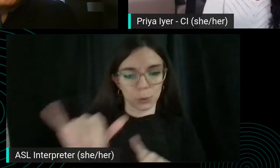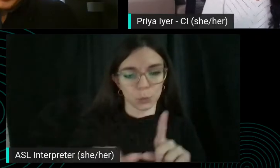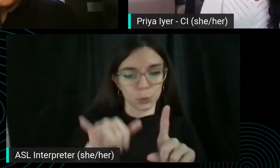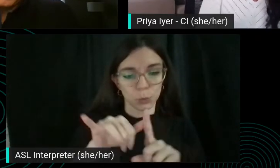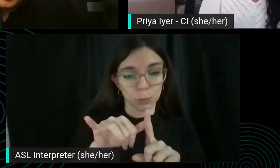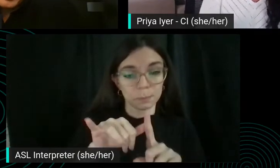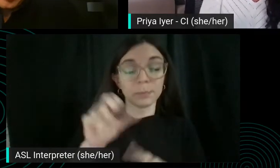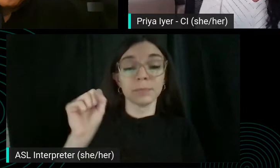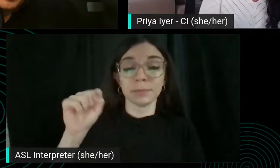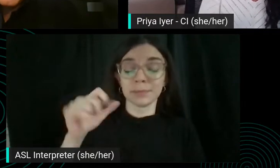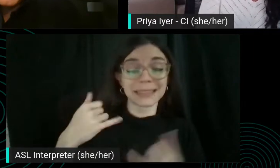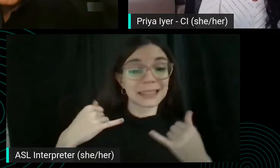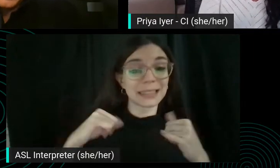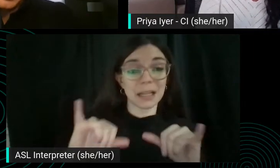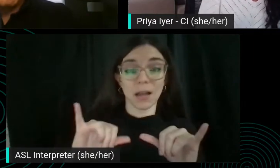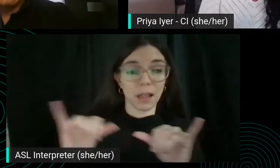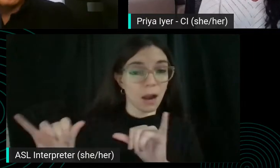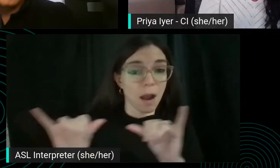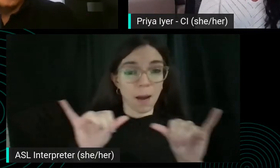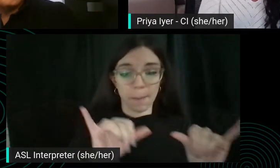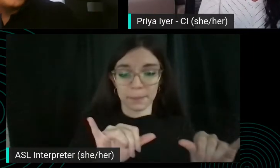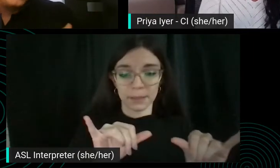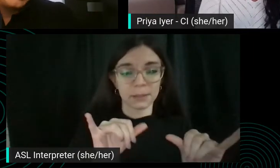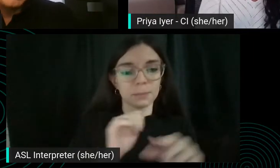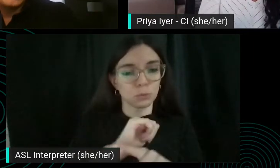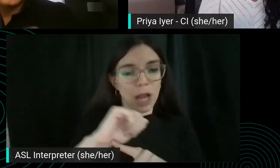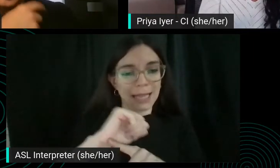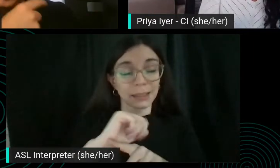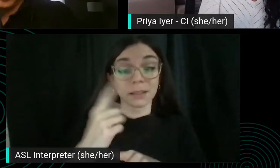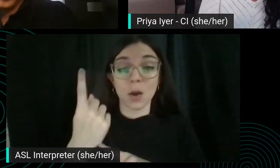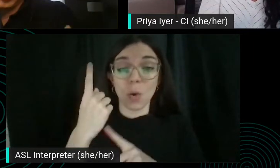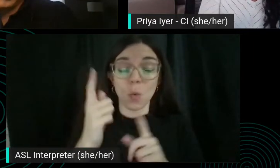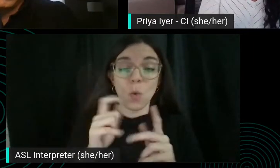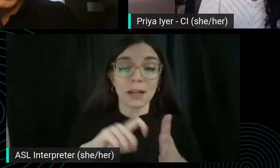It's common practice and one of the key metrics that YouTube uses.